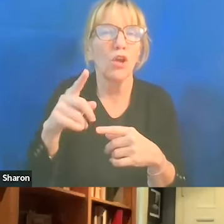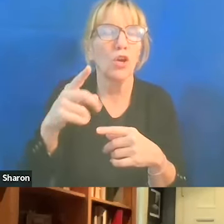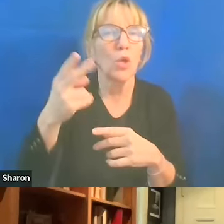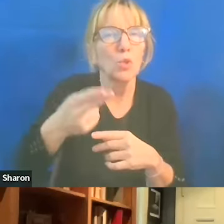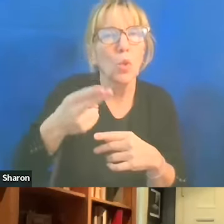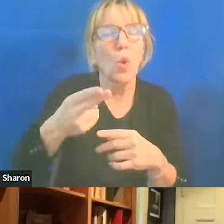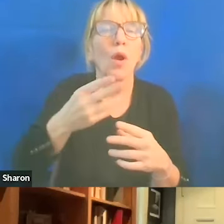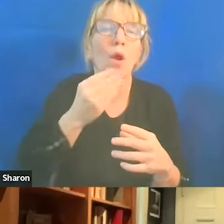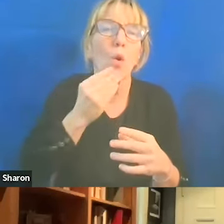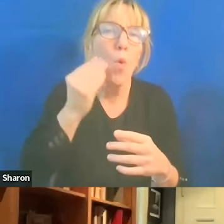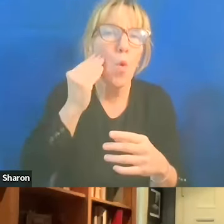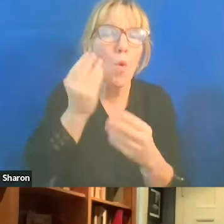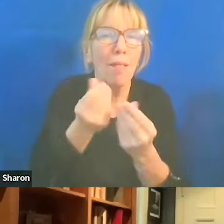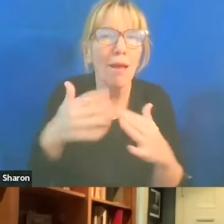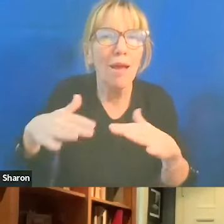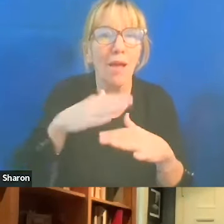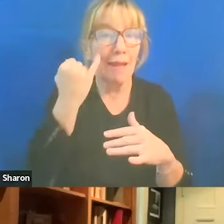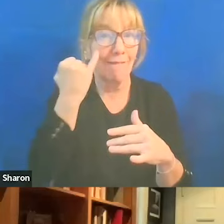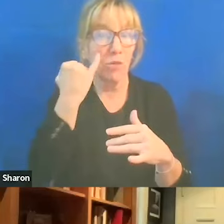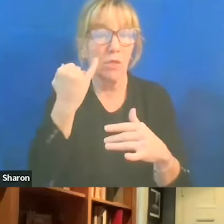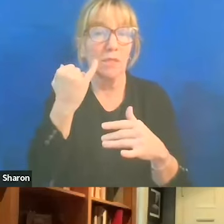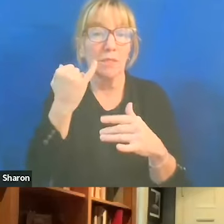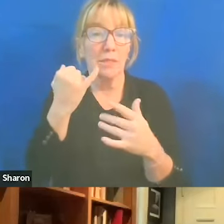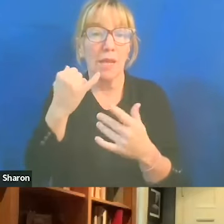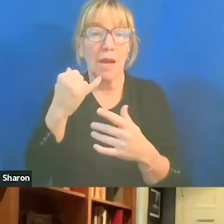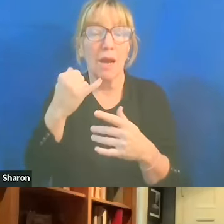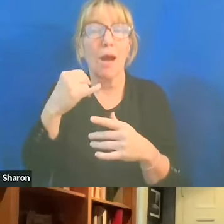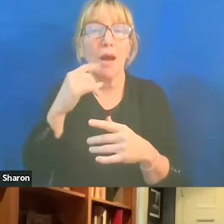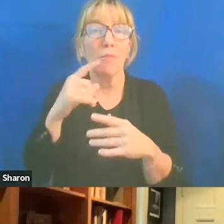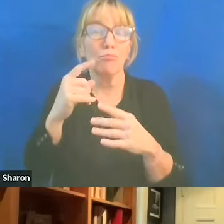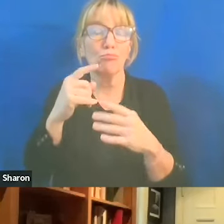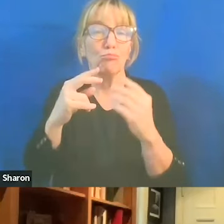it had been a Protestant group called the Templars that had come and reconstituted?